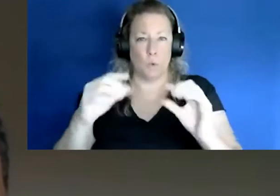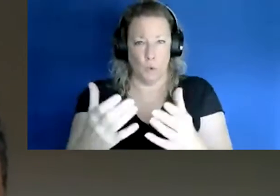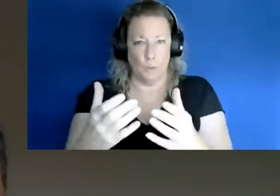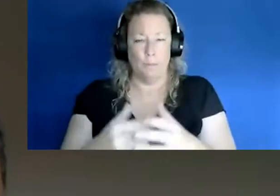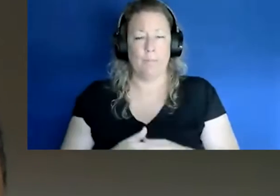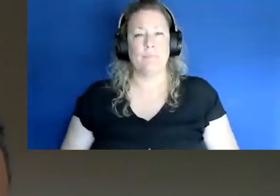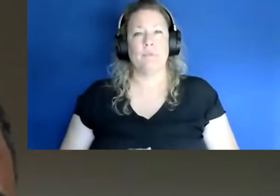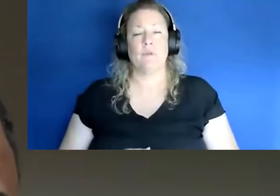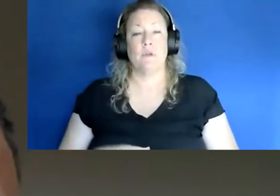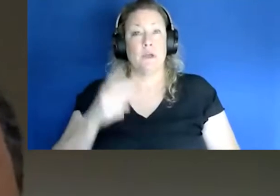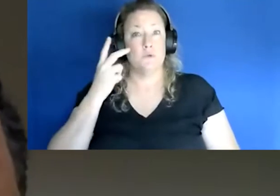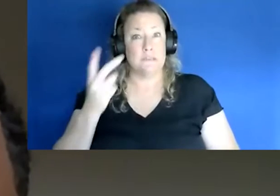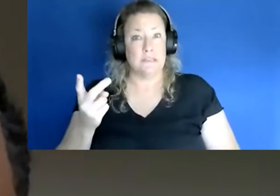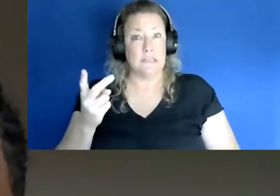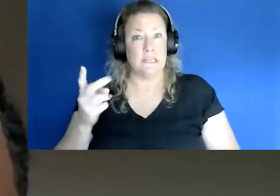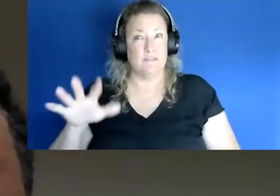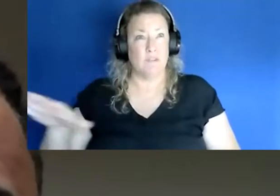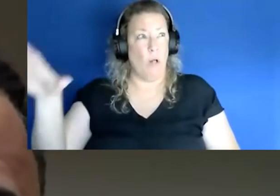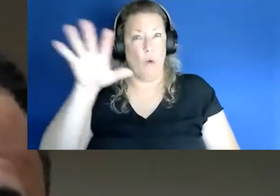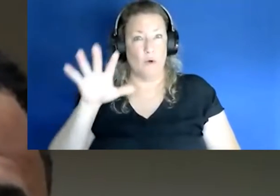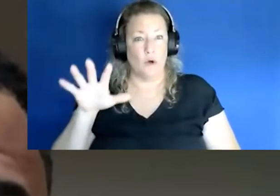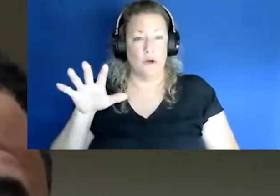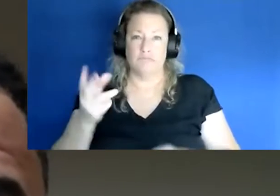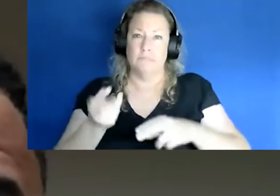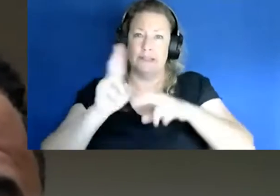As you see as you've seen around the country there's obviously an increase in rise of cases